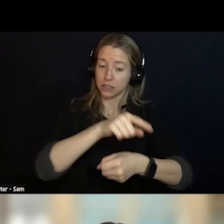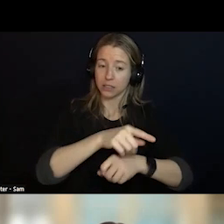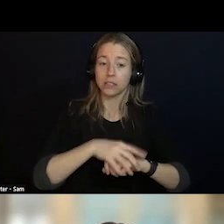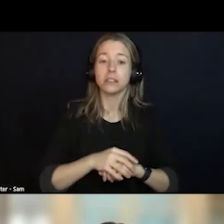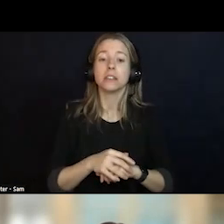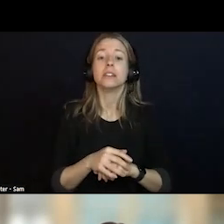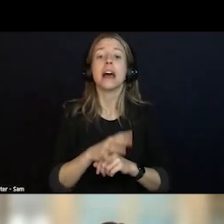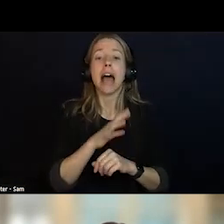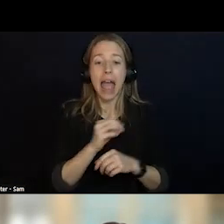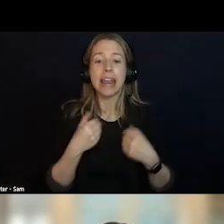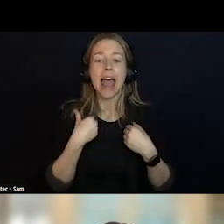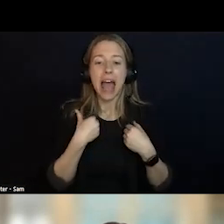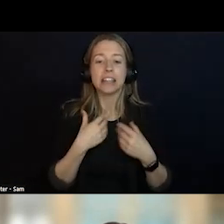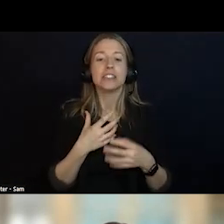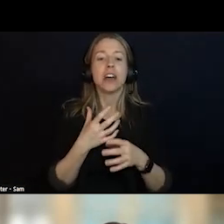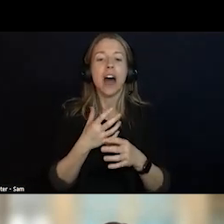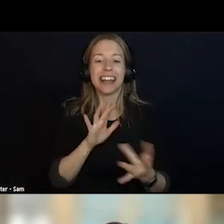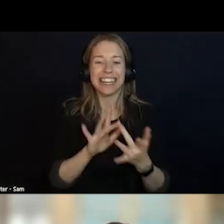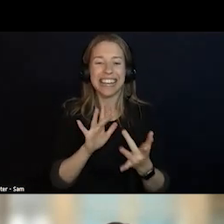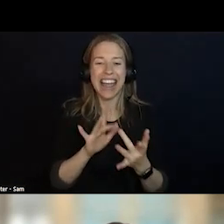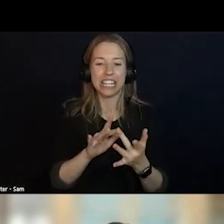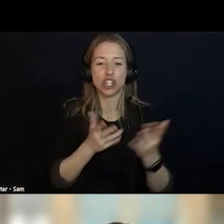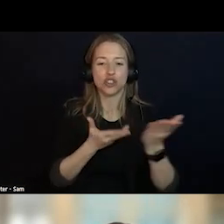THROUGH TELE-HEALTH. WHAT IS UNIQUE ABOUT